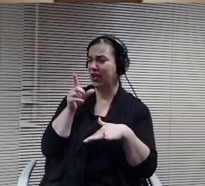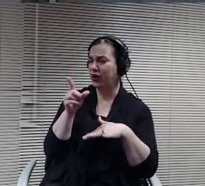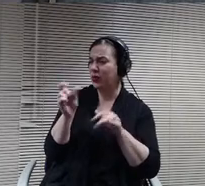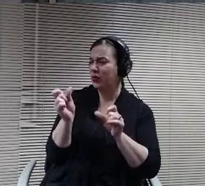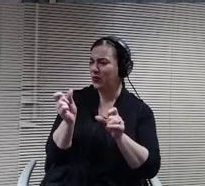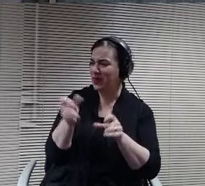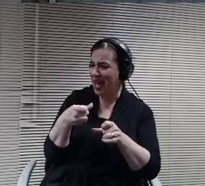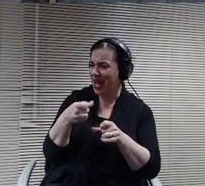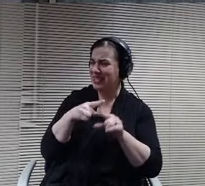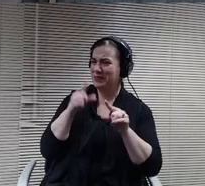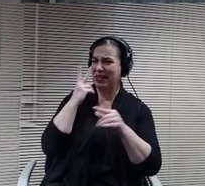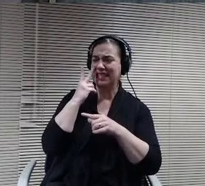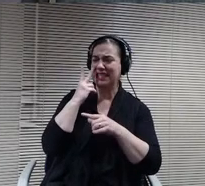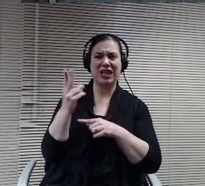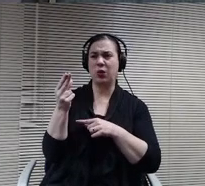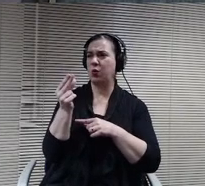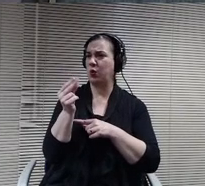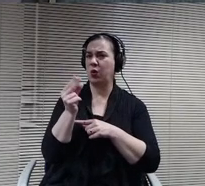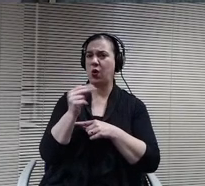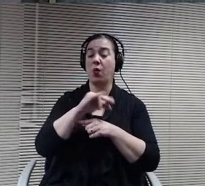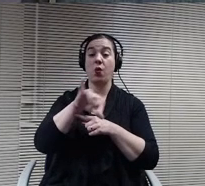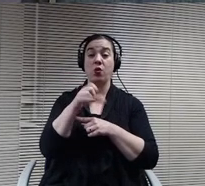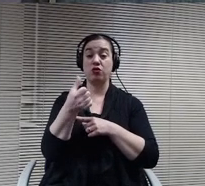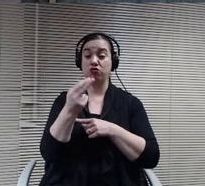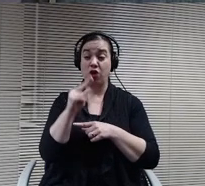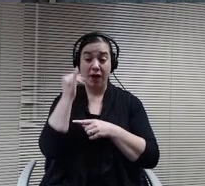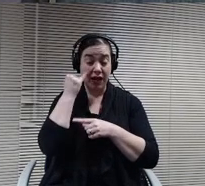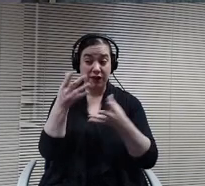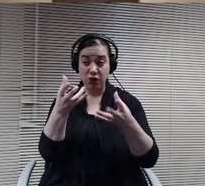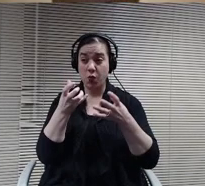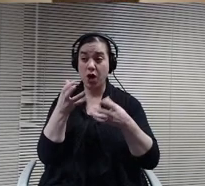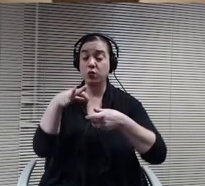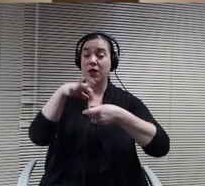somebody, go for it. I do let me. I don't know why my camera